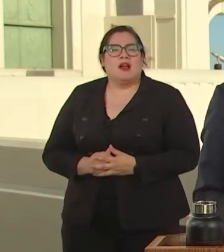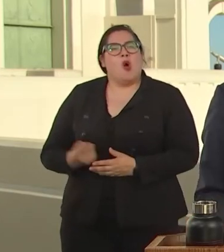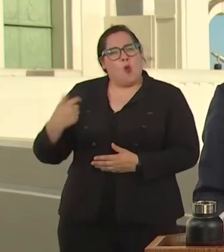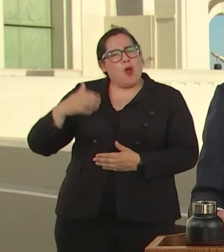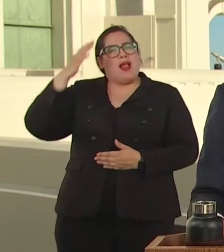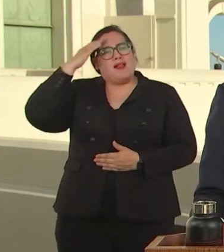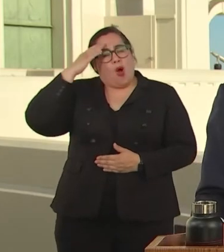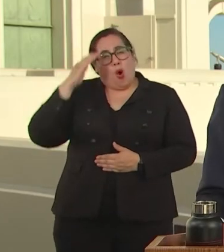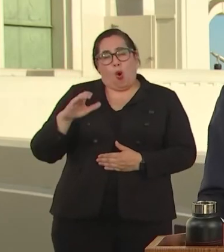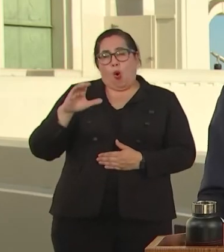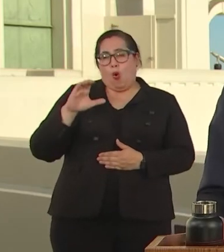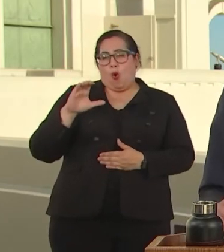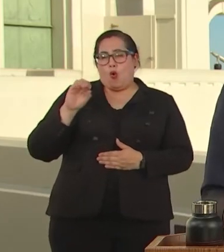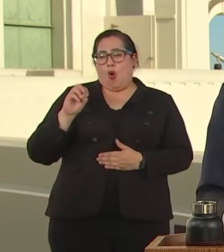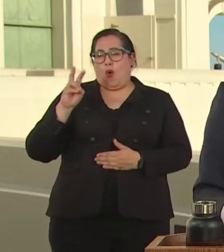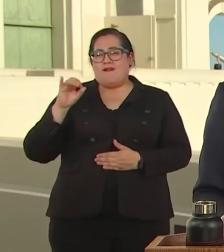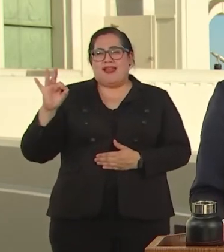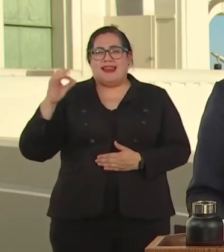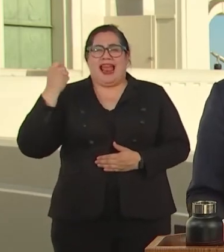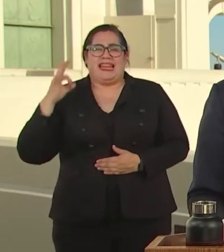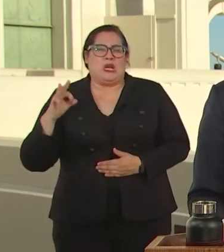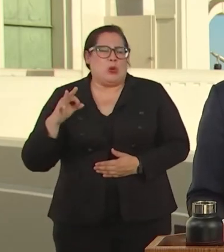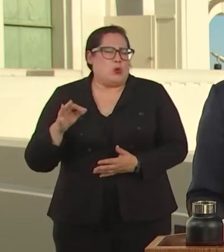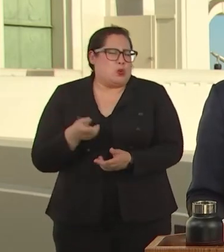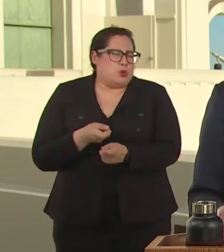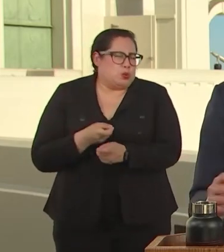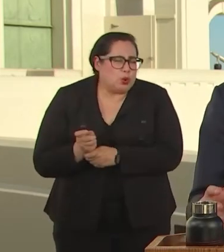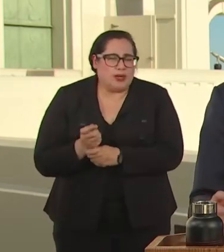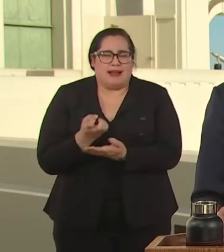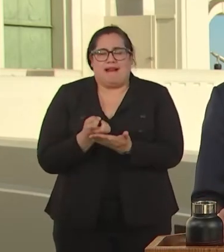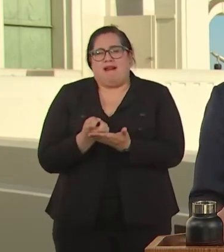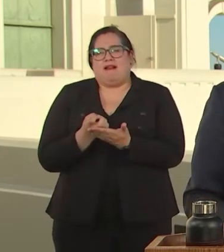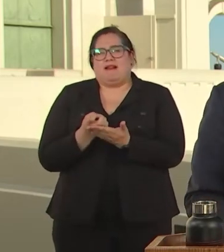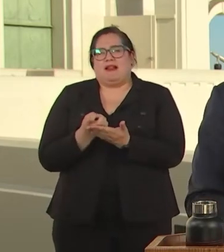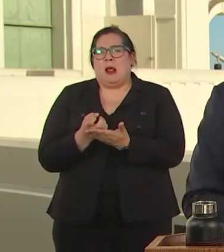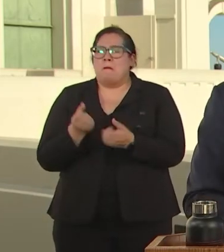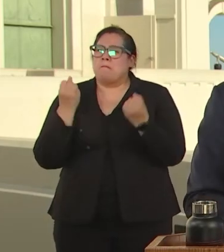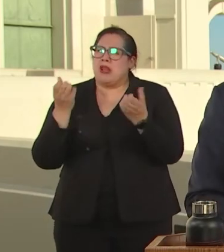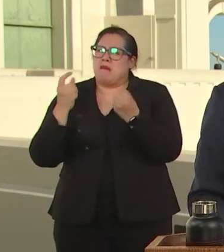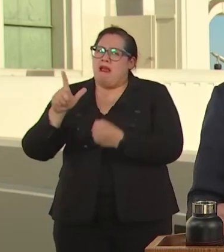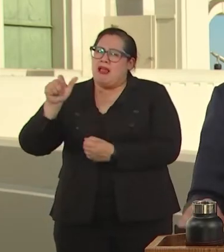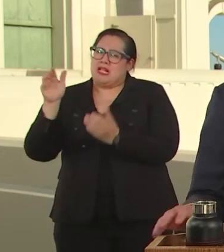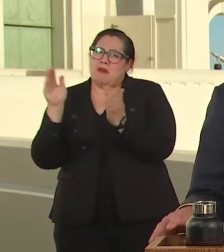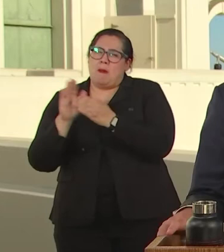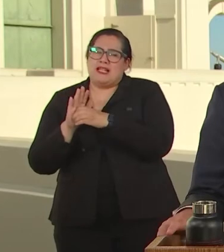OUR ECONOMY.